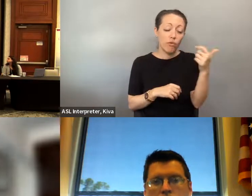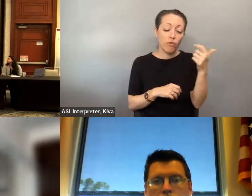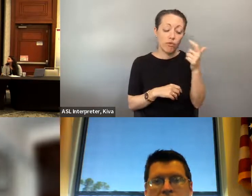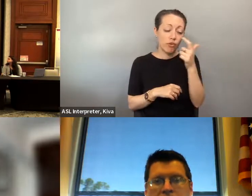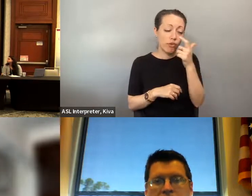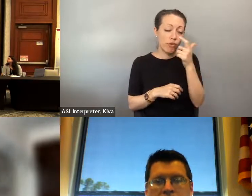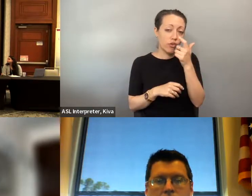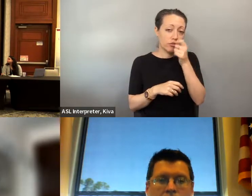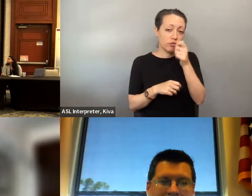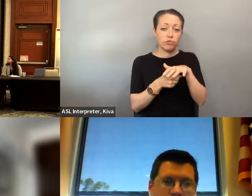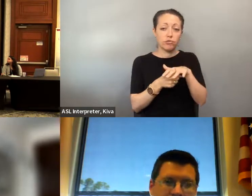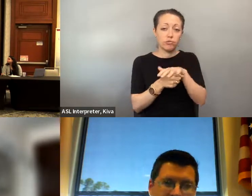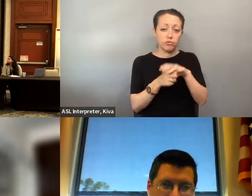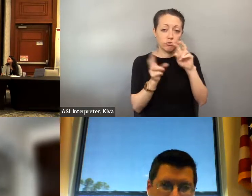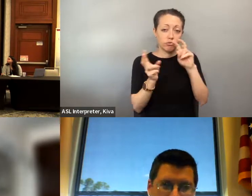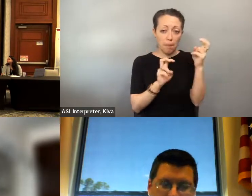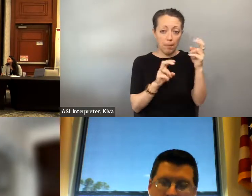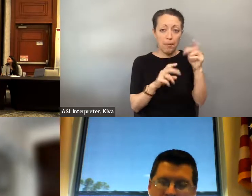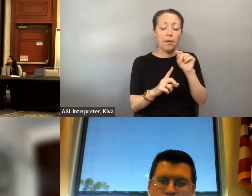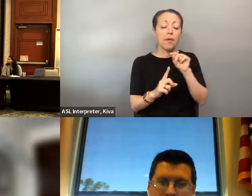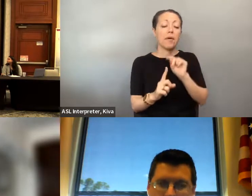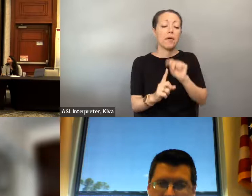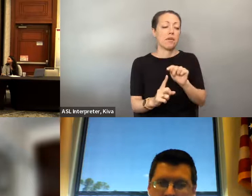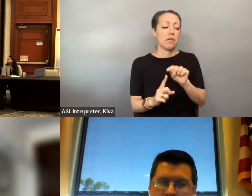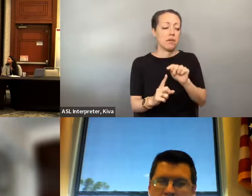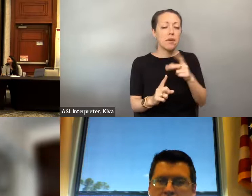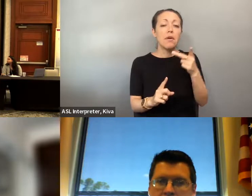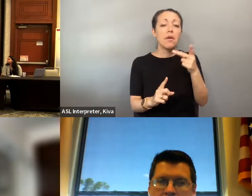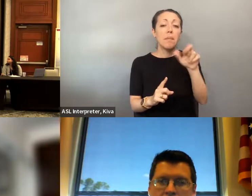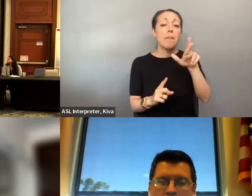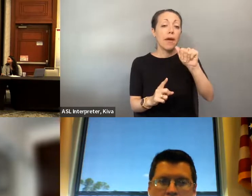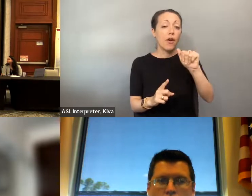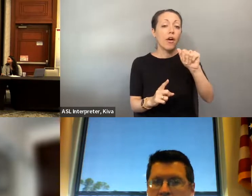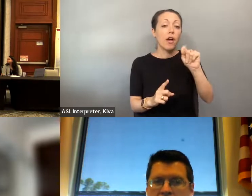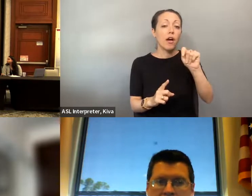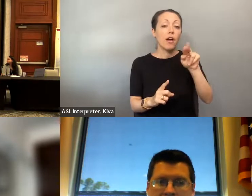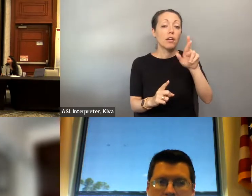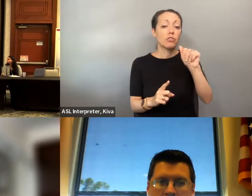their age presents a barrier to transportation. Another area of interest I would say probably for this